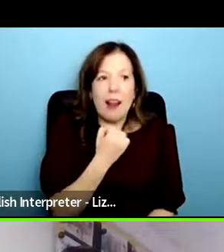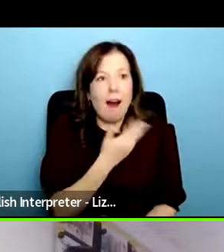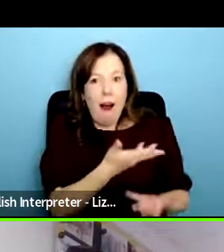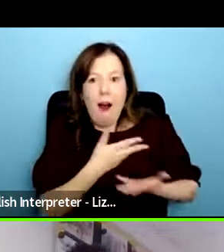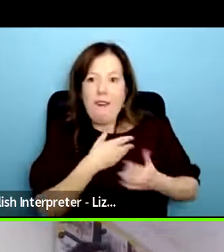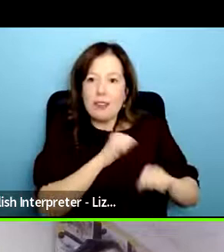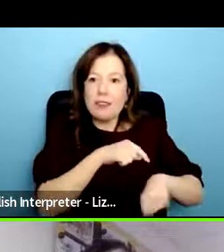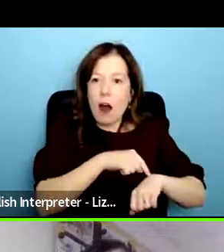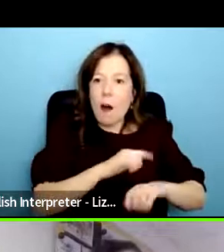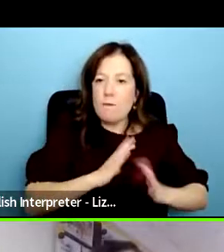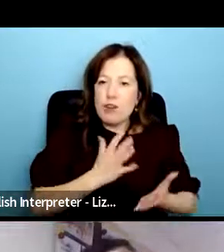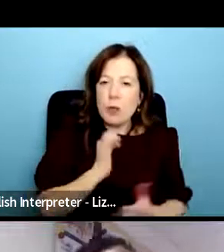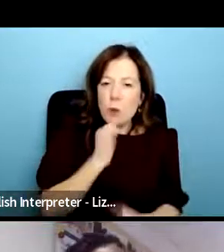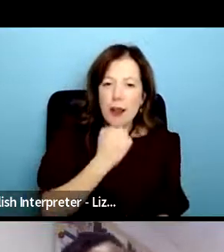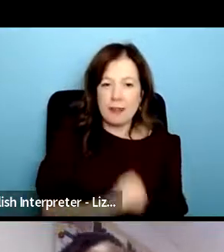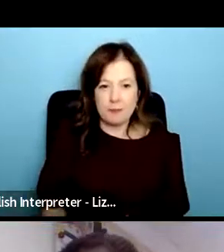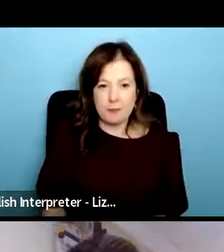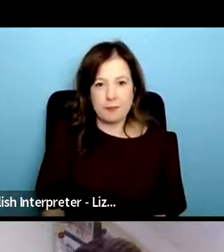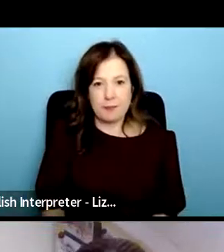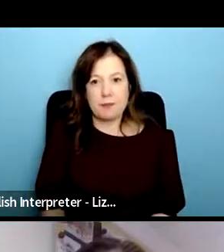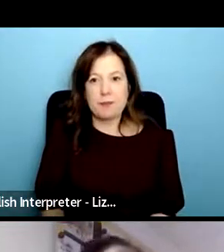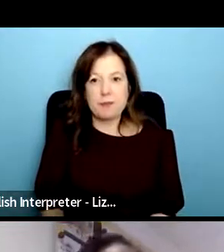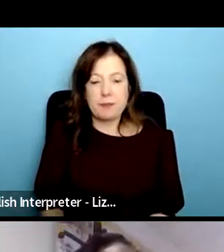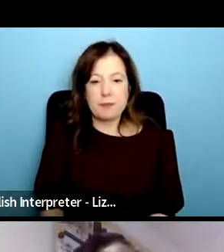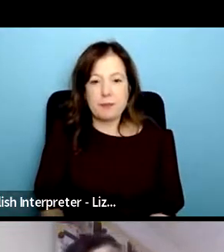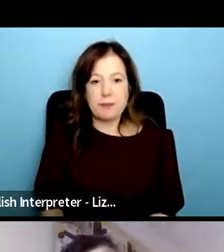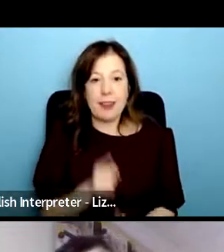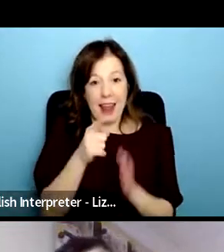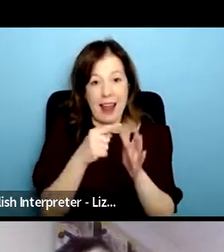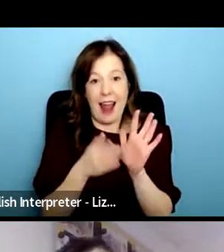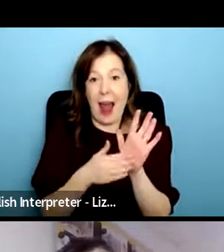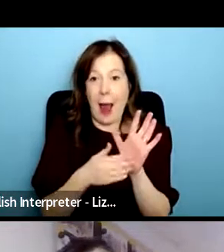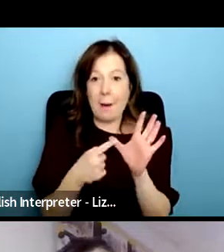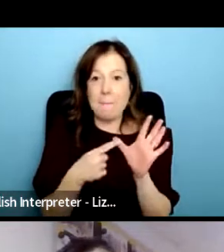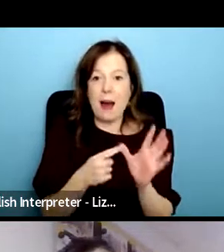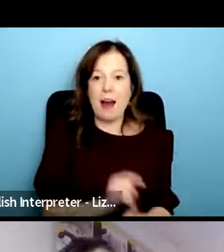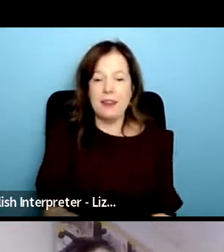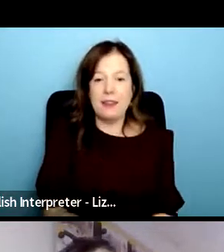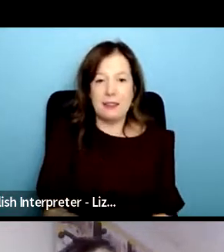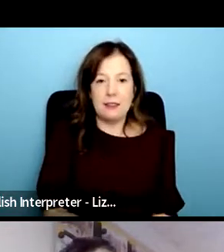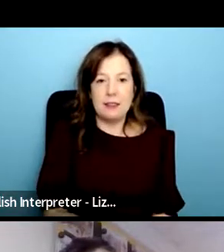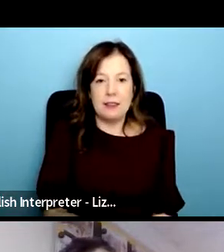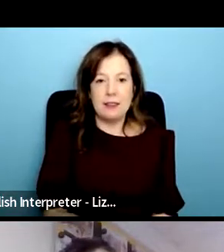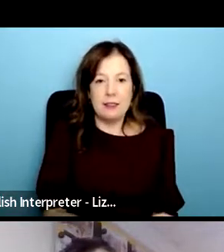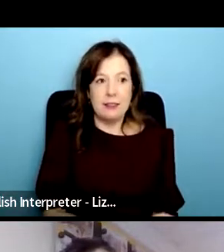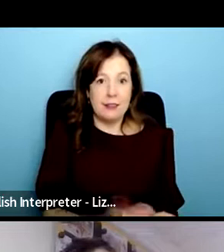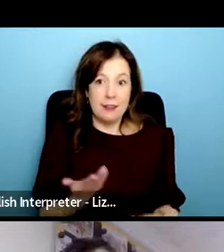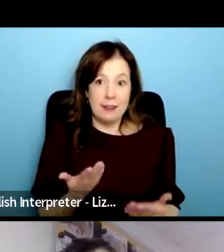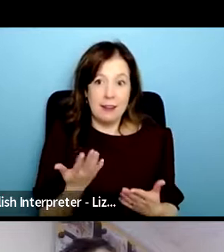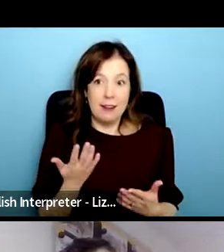i think for us as um i think the point about the emotional labour emotional support is is really